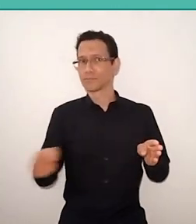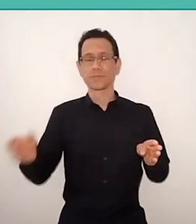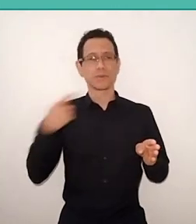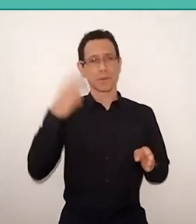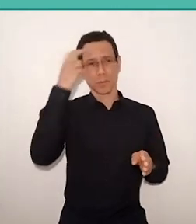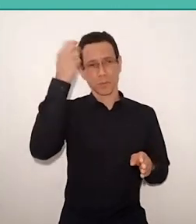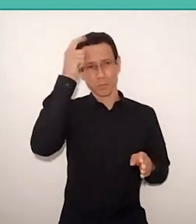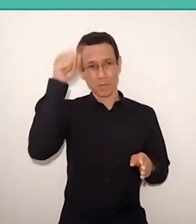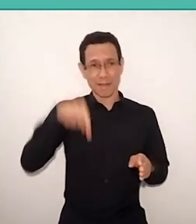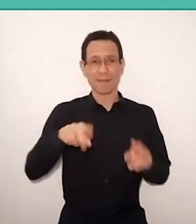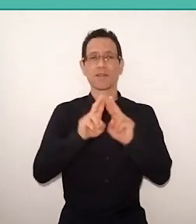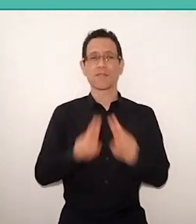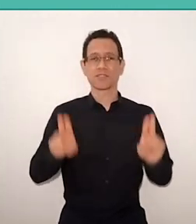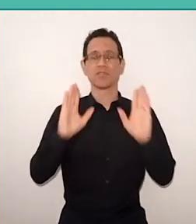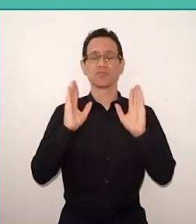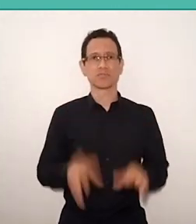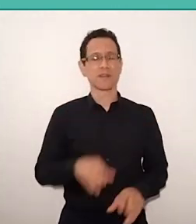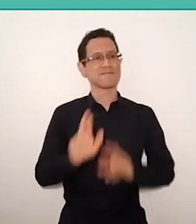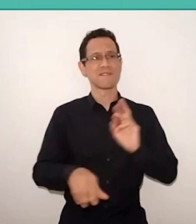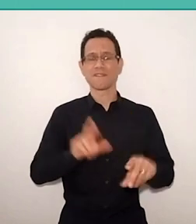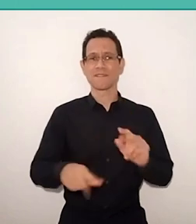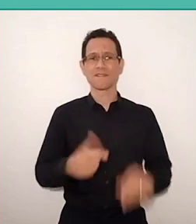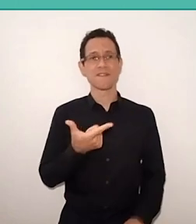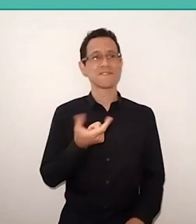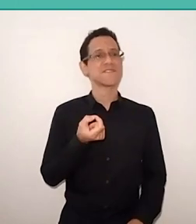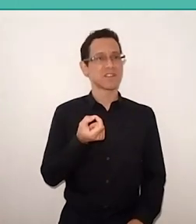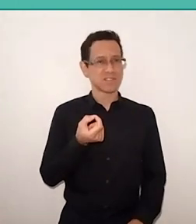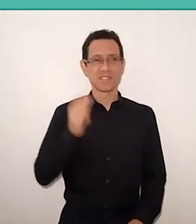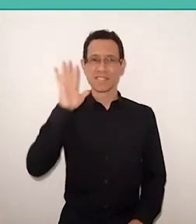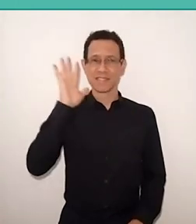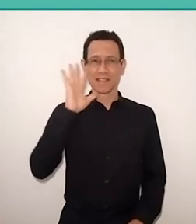have already been defended more than 20 theses about Paulo Freire,